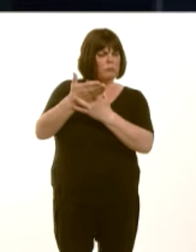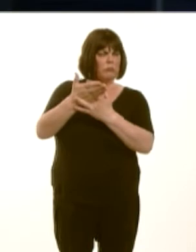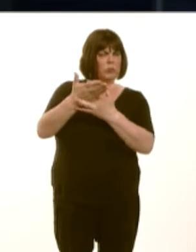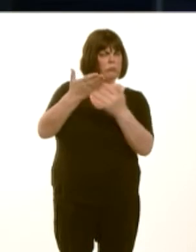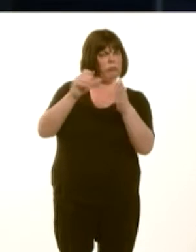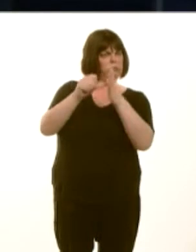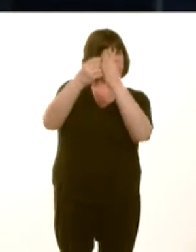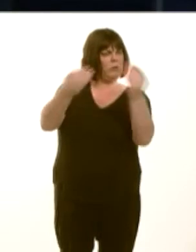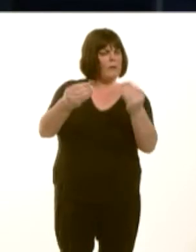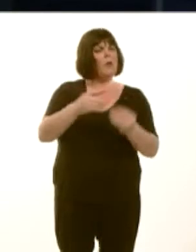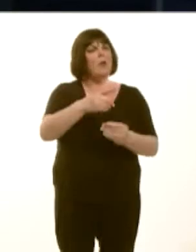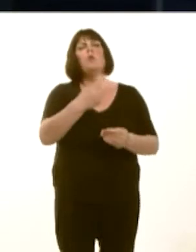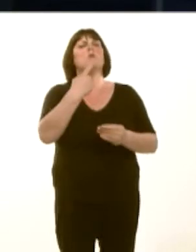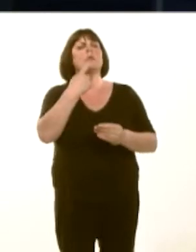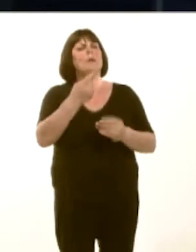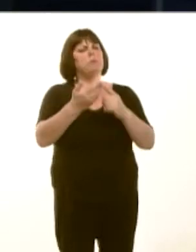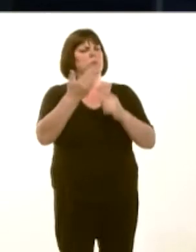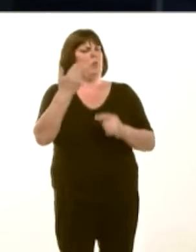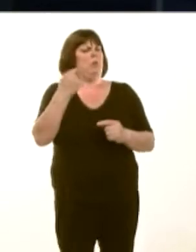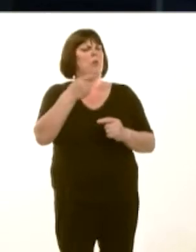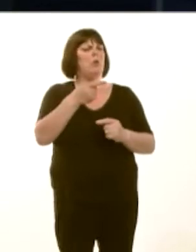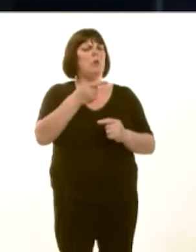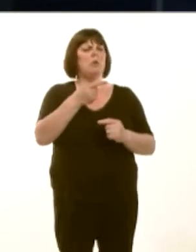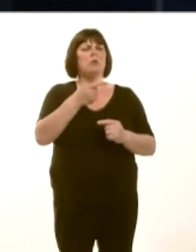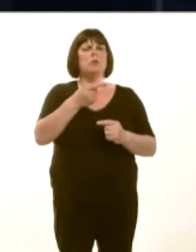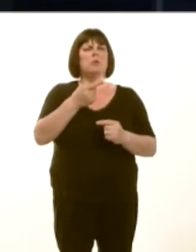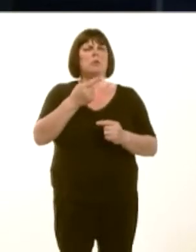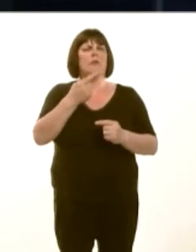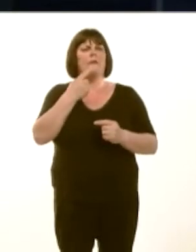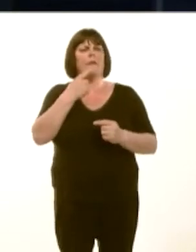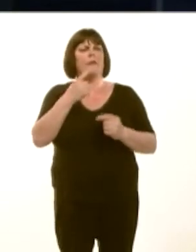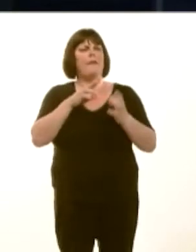Roeddech yn sÙn yn eich ateb cyntaf iír Aelod dros Ddyffryn Clwyd bod angen ësafe